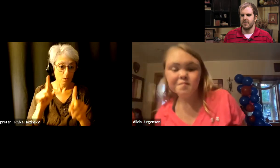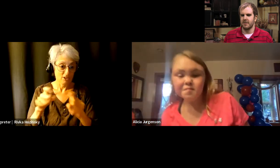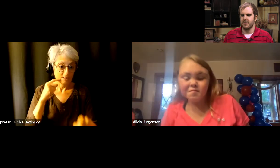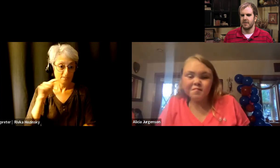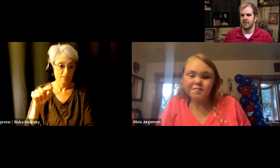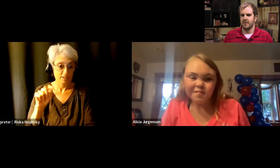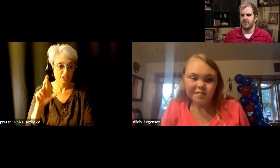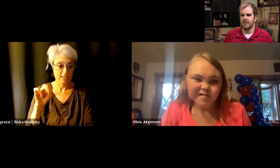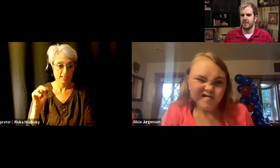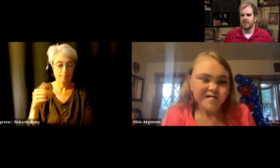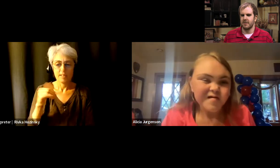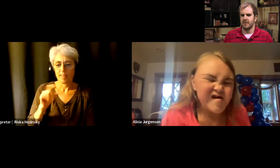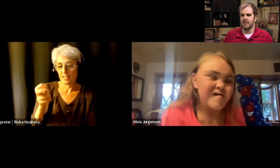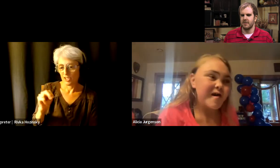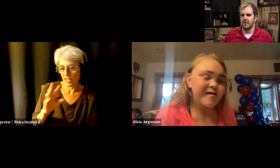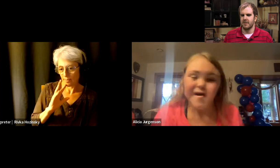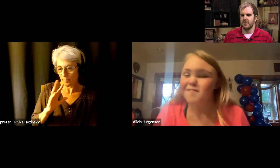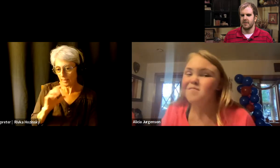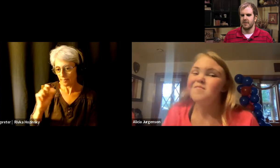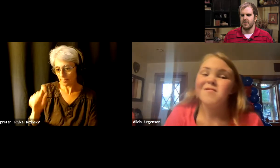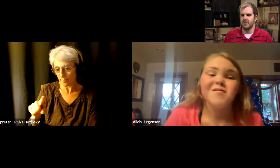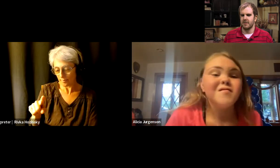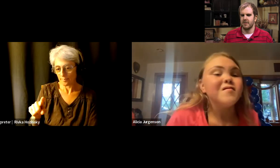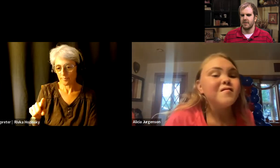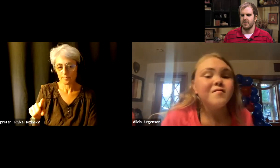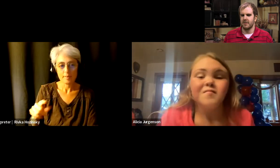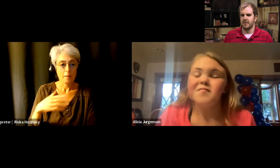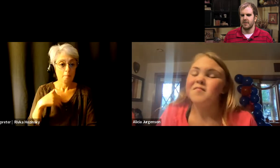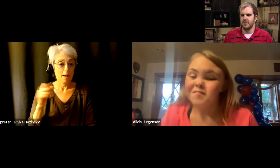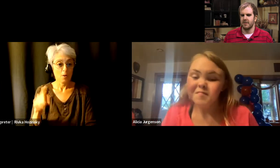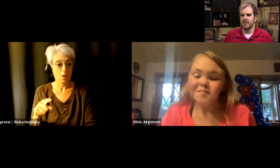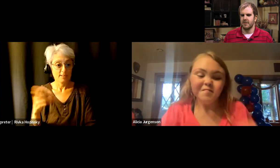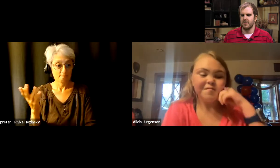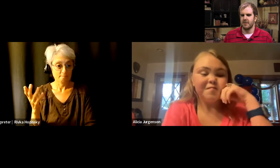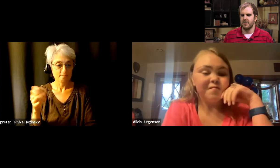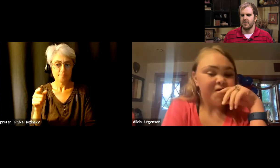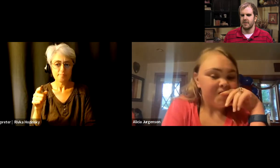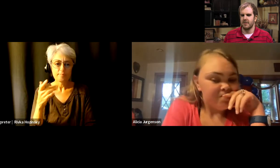Jen: Te Rina, this is Jen. A question that I have is do you prefer to make